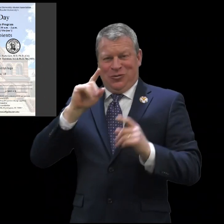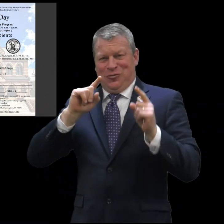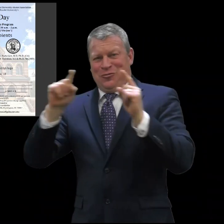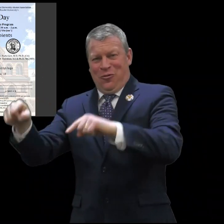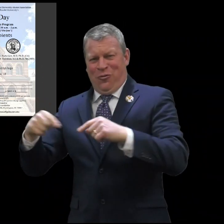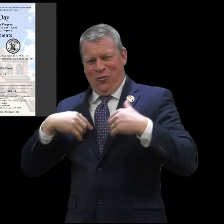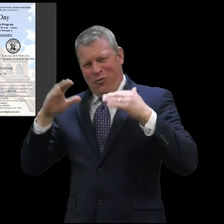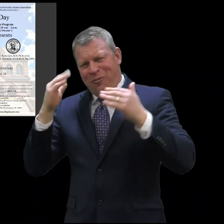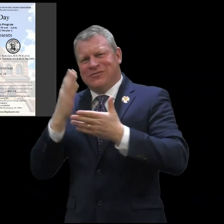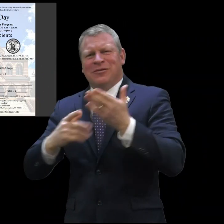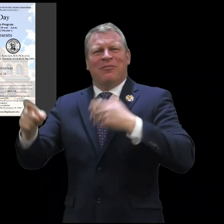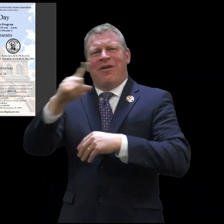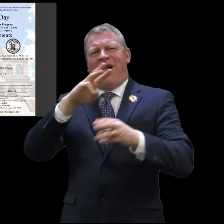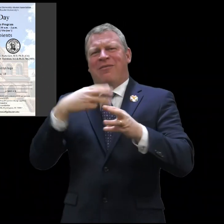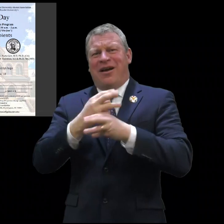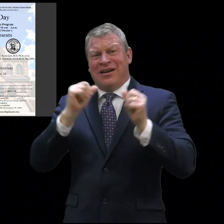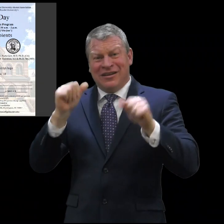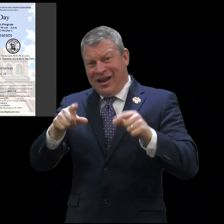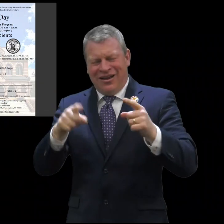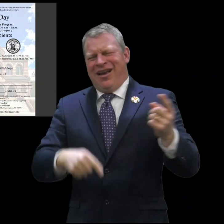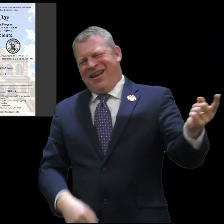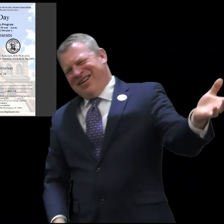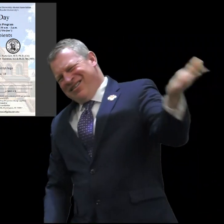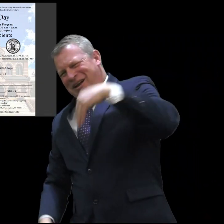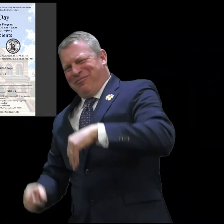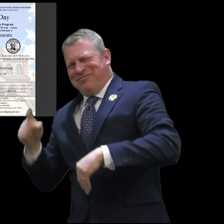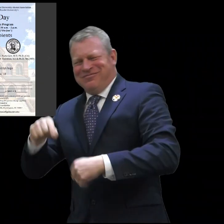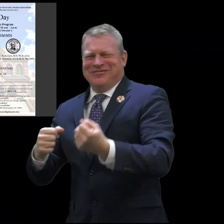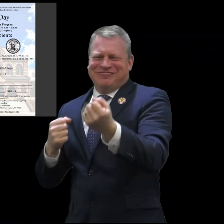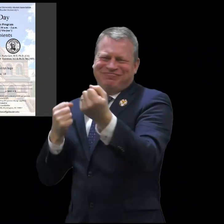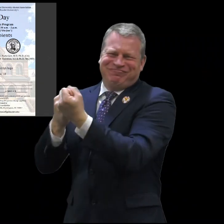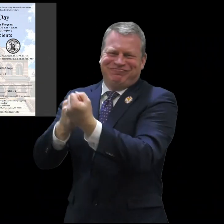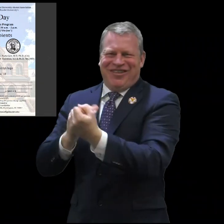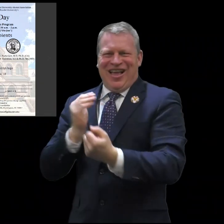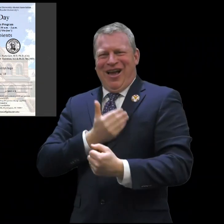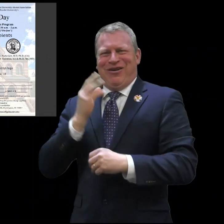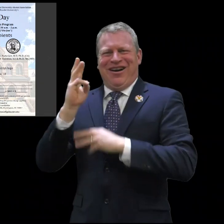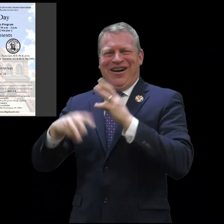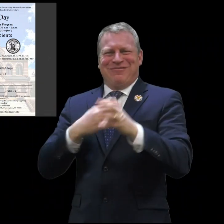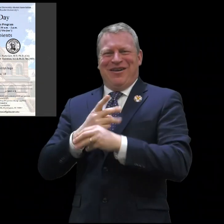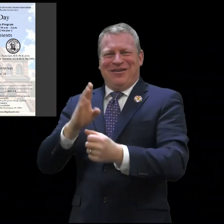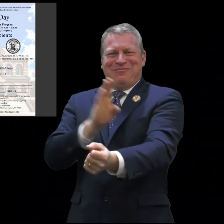myself and I hope you alum can come join us and support Barbara Cassin. She truly